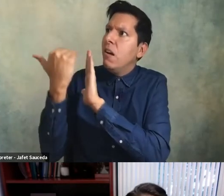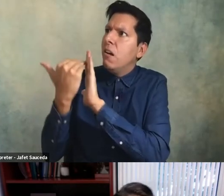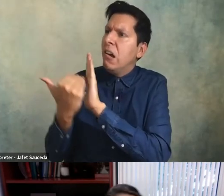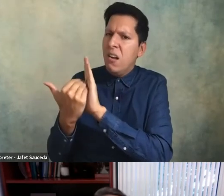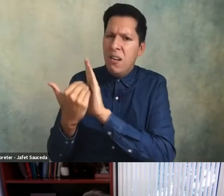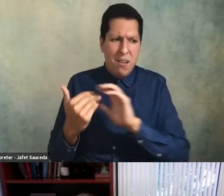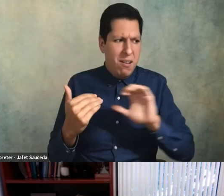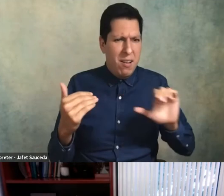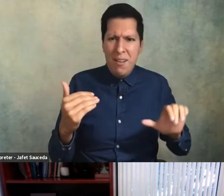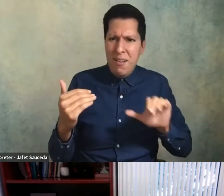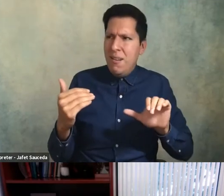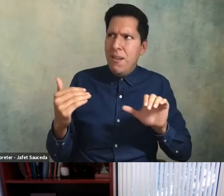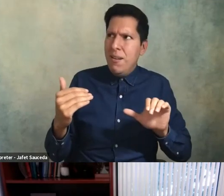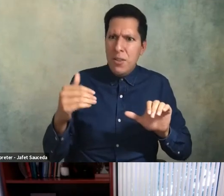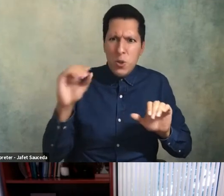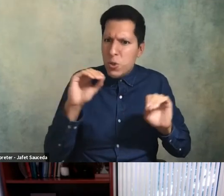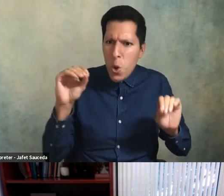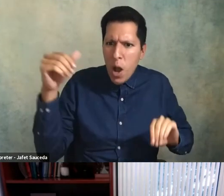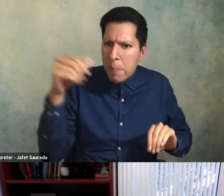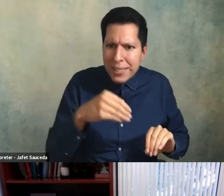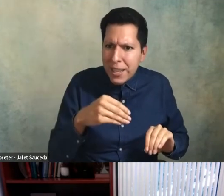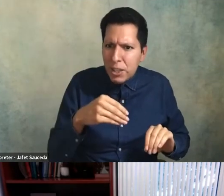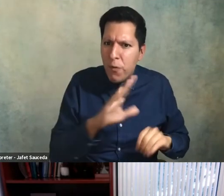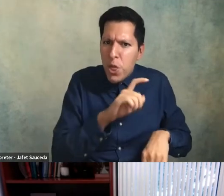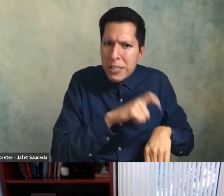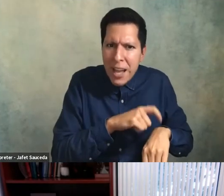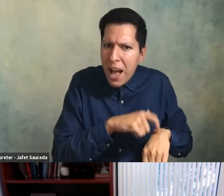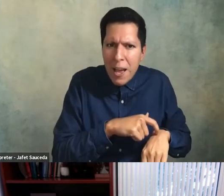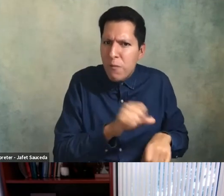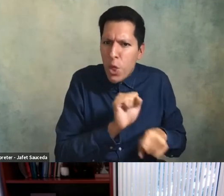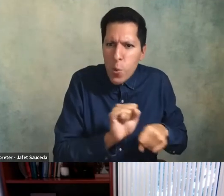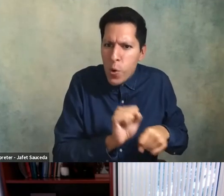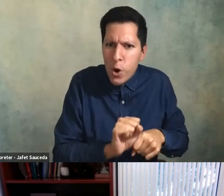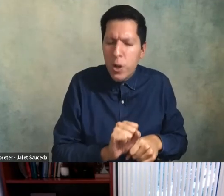compensation you got to pay these people you got to pay them for this work you have to pay them